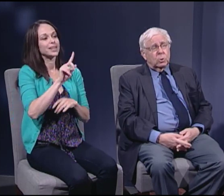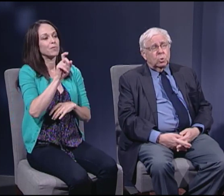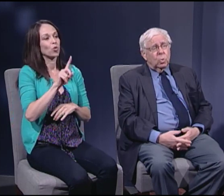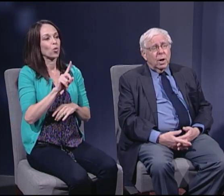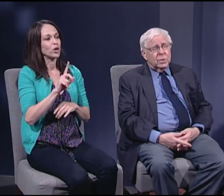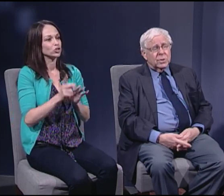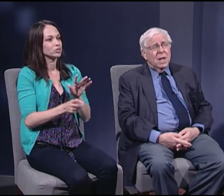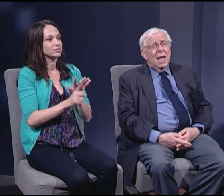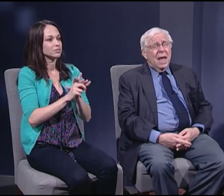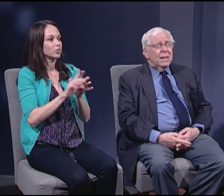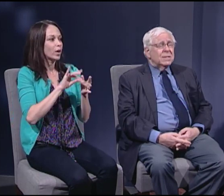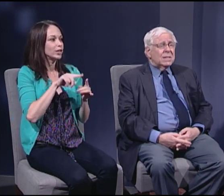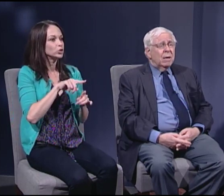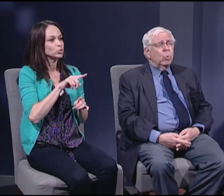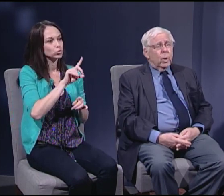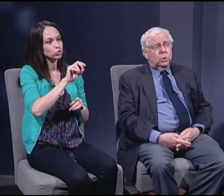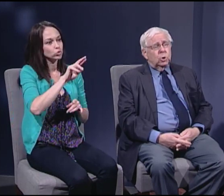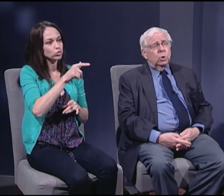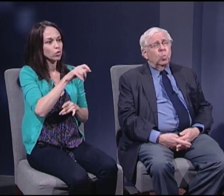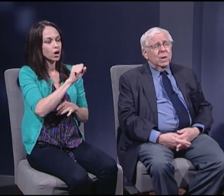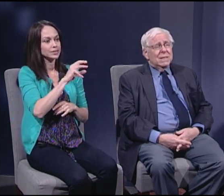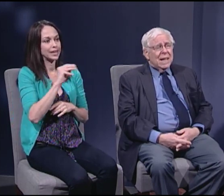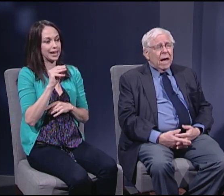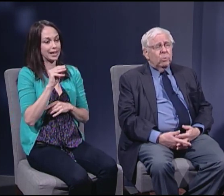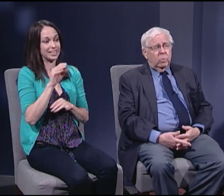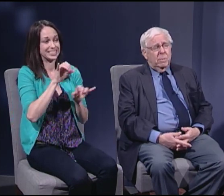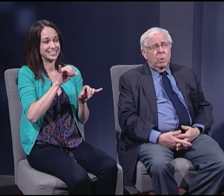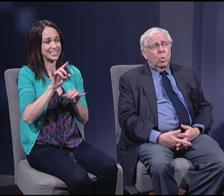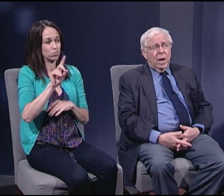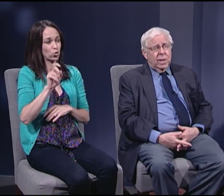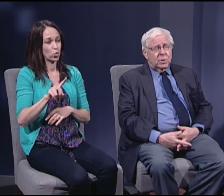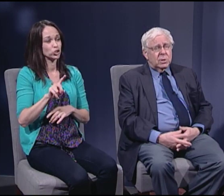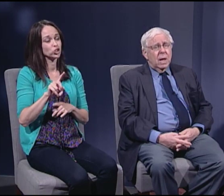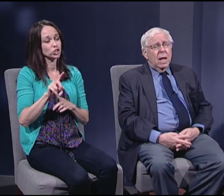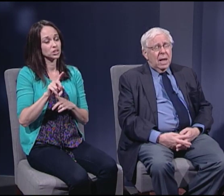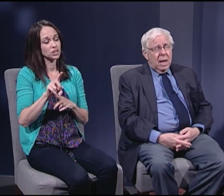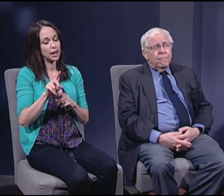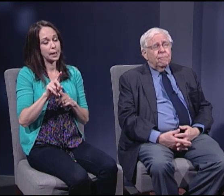to drugs and the same question would undoubtedly be raised if,